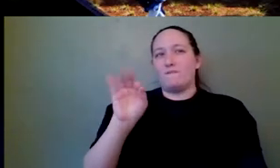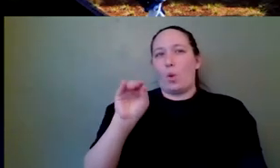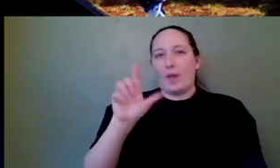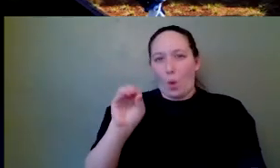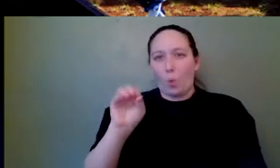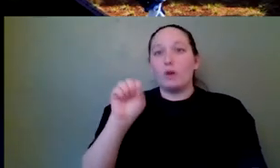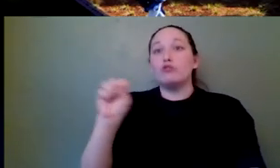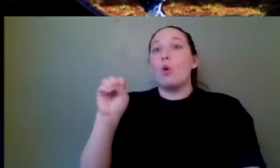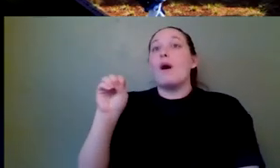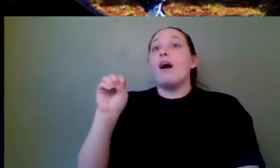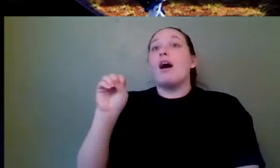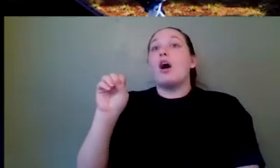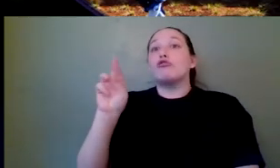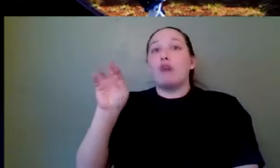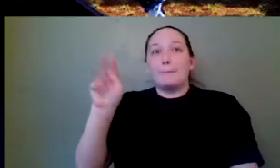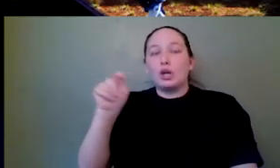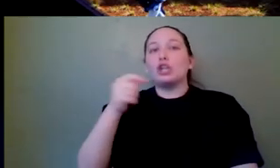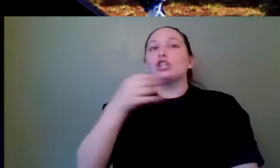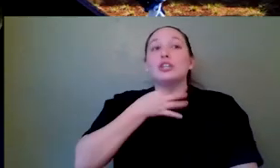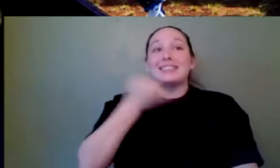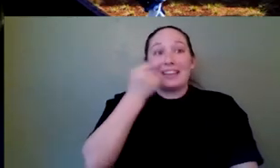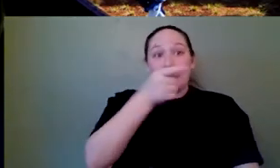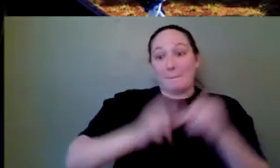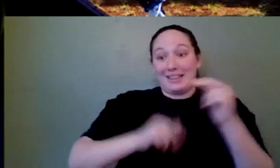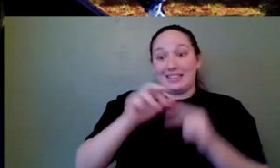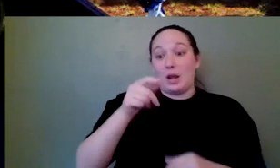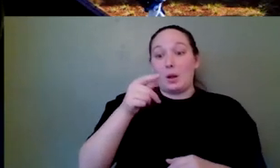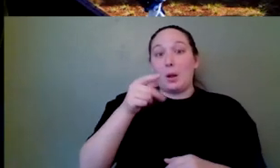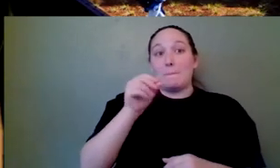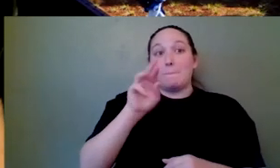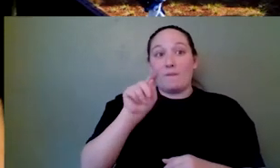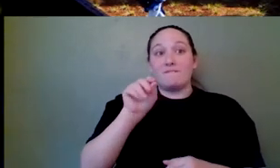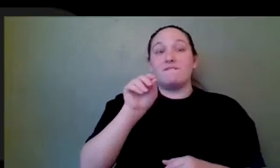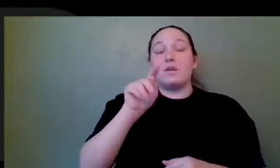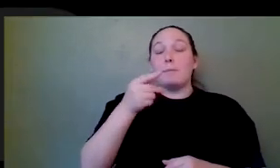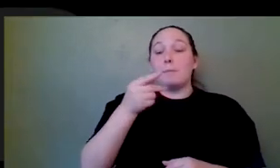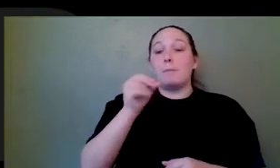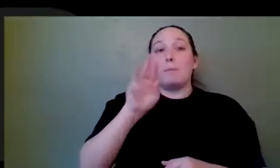portfolio for like a company, what would you not recommend to add into it? And we're speaking from,